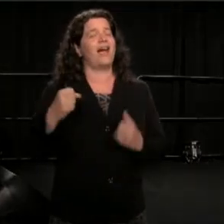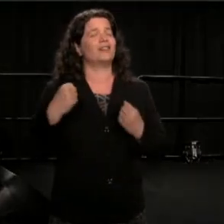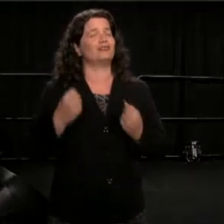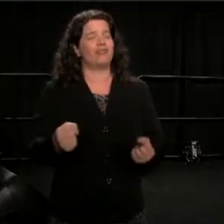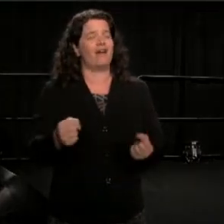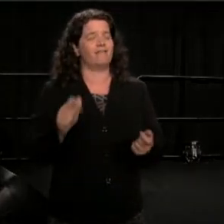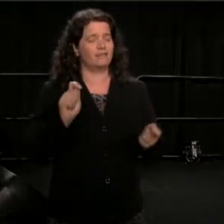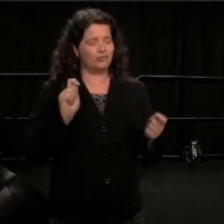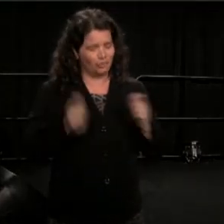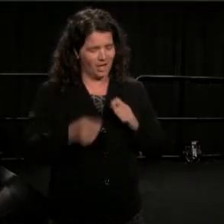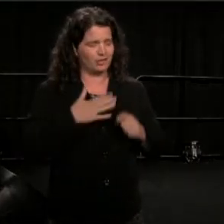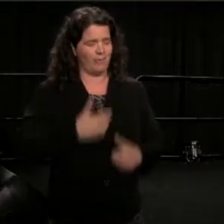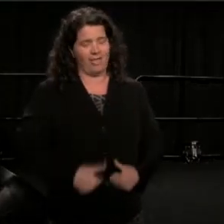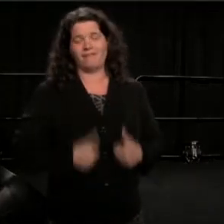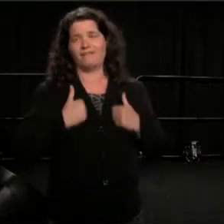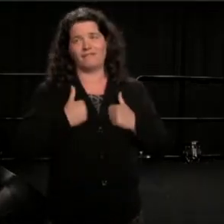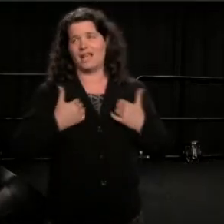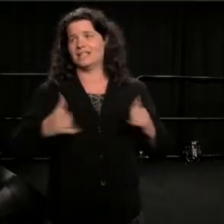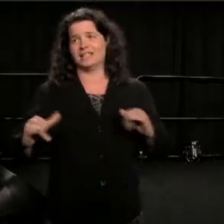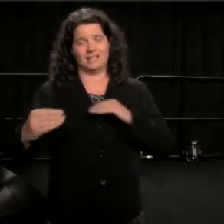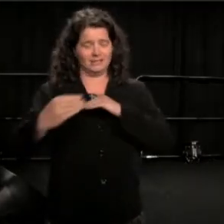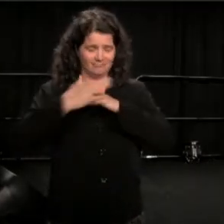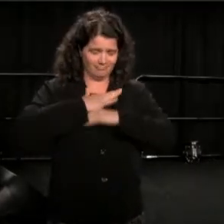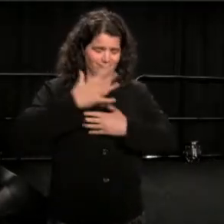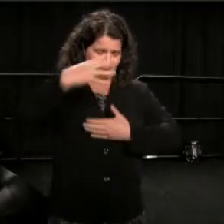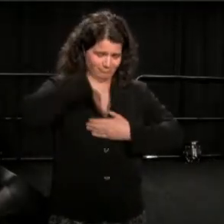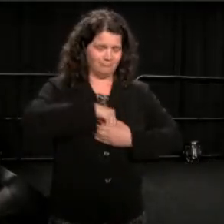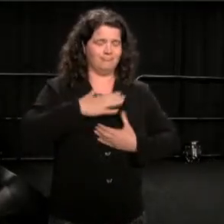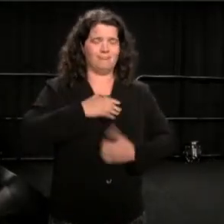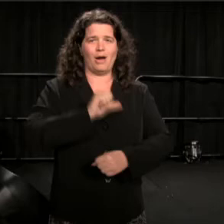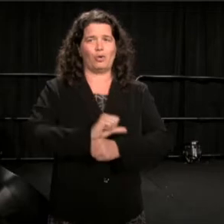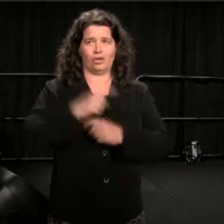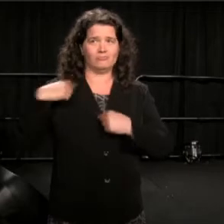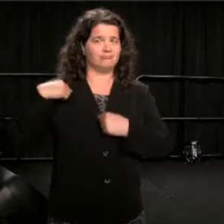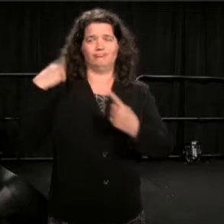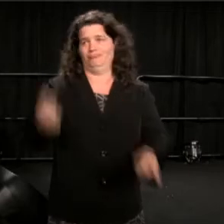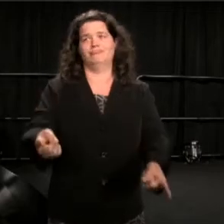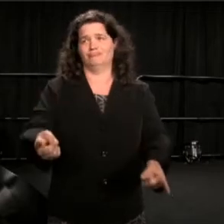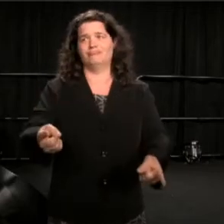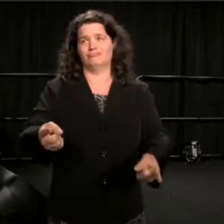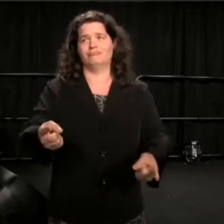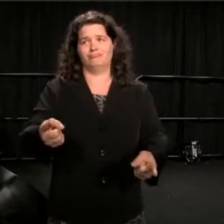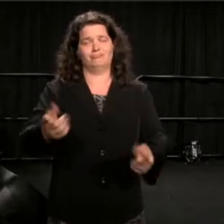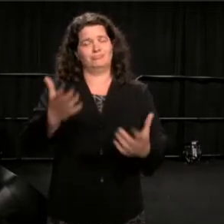And it informs the work that I have been doing for decades. I have to thank you too.